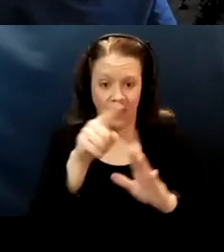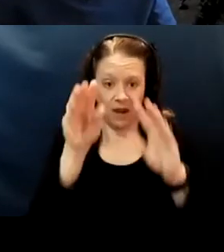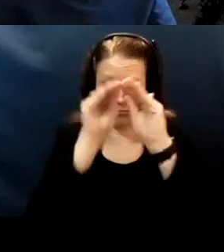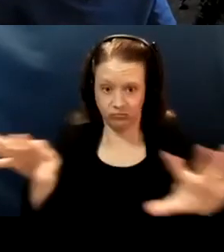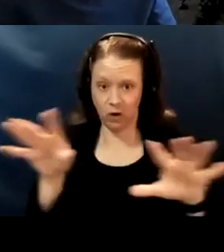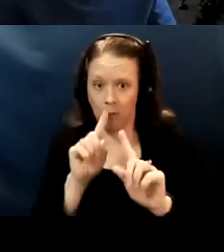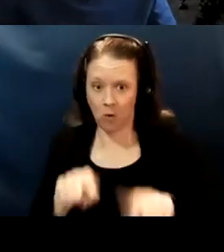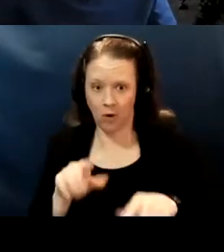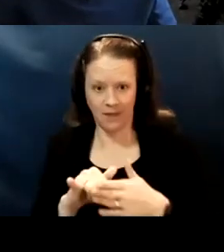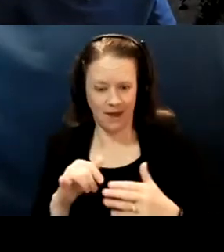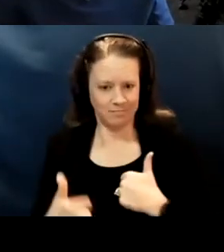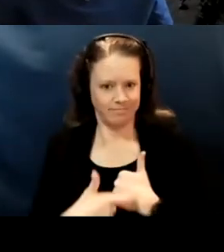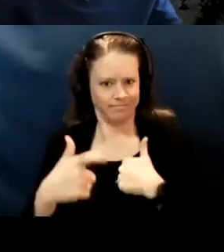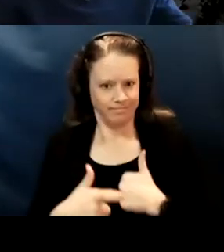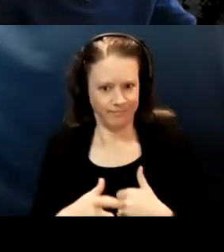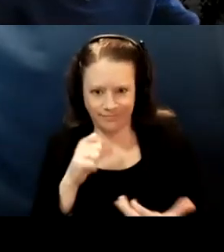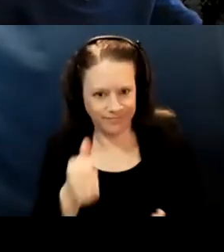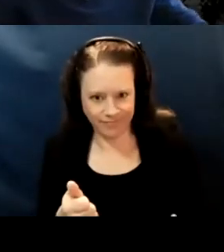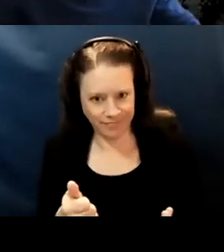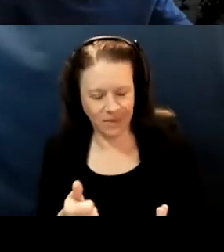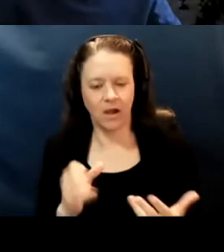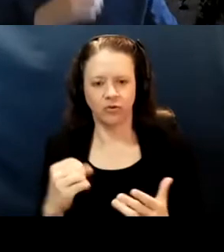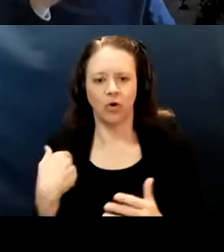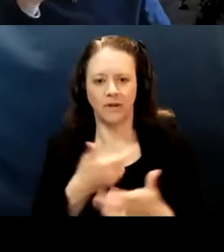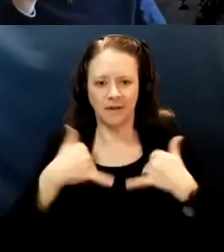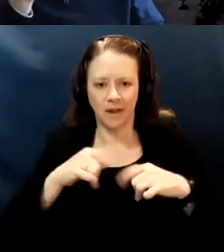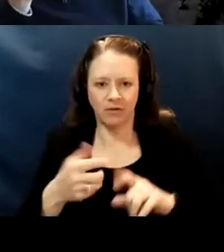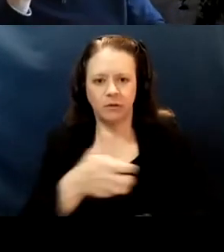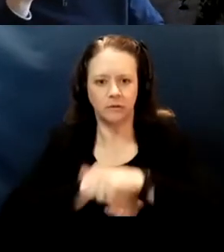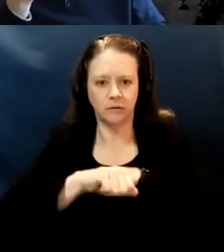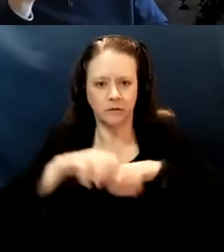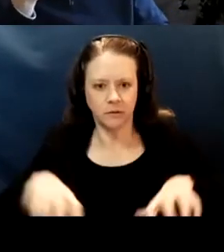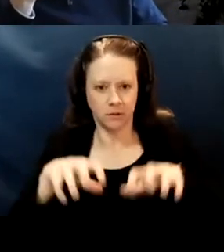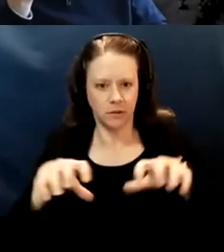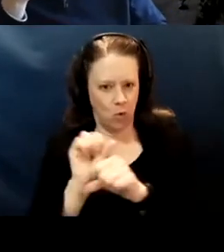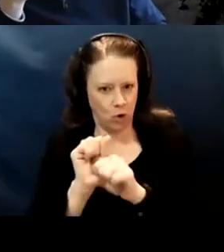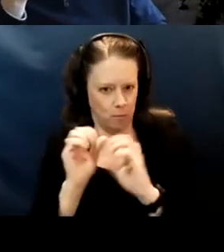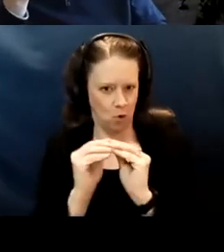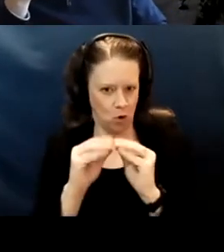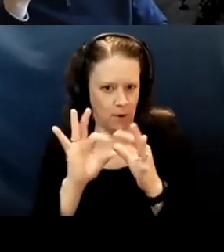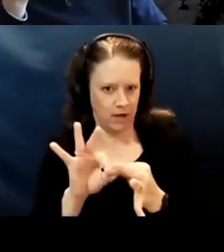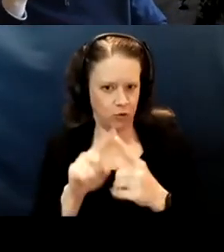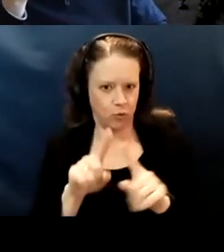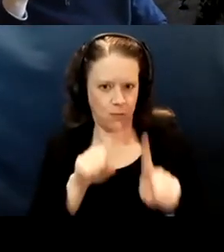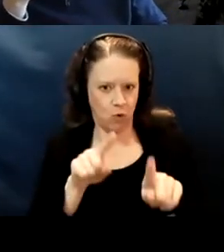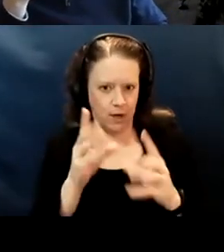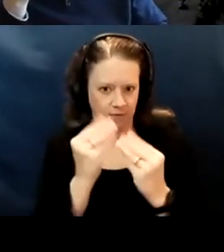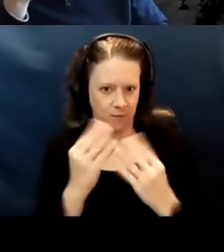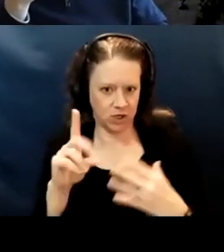So we still have a lot of work to do in that front. I do think there's, you know, in addition to the big March 15th deadline